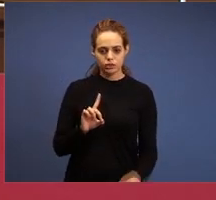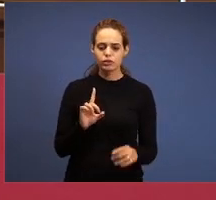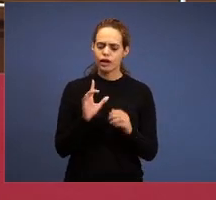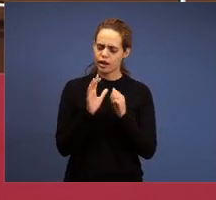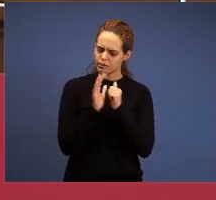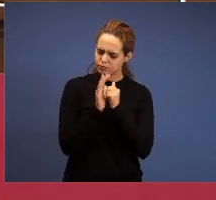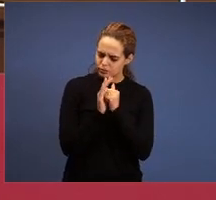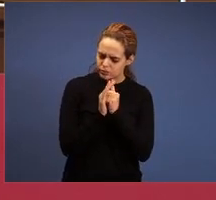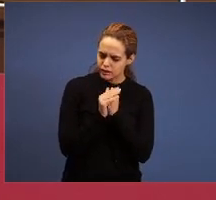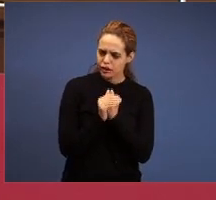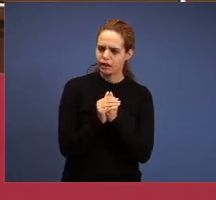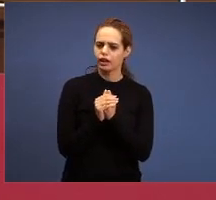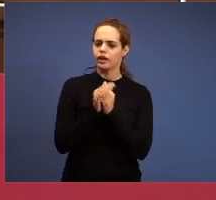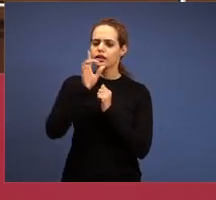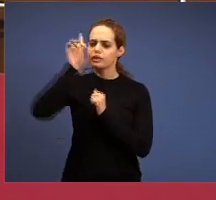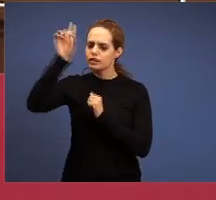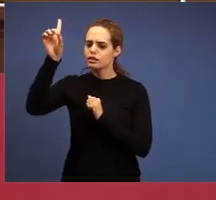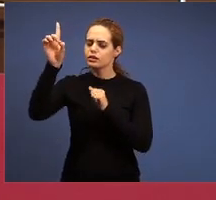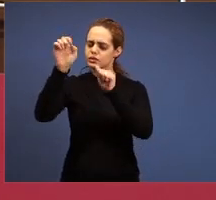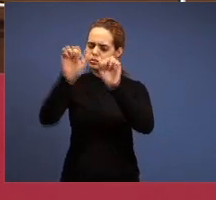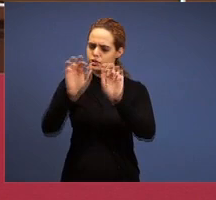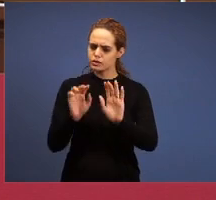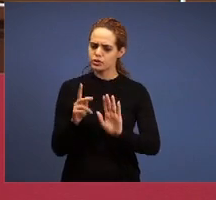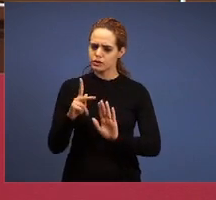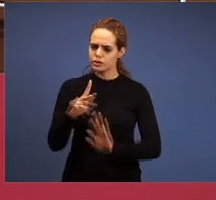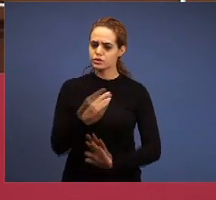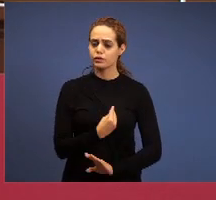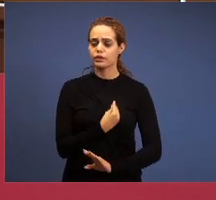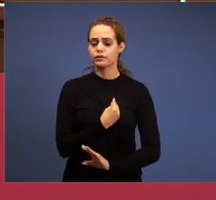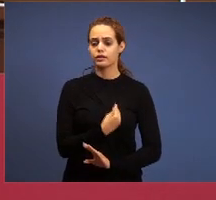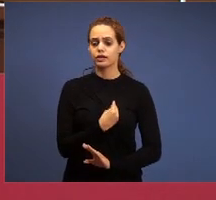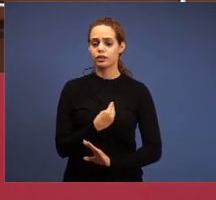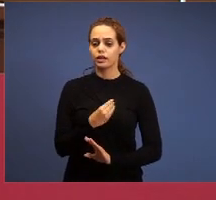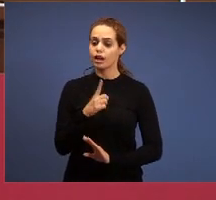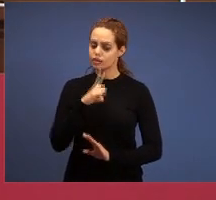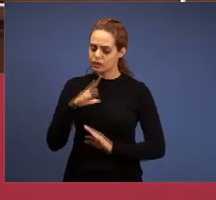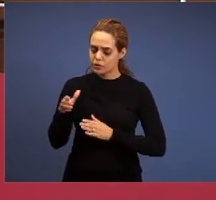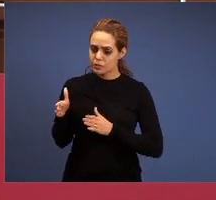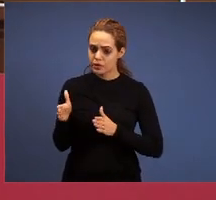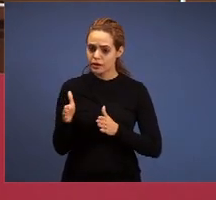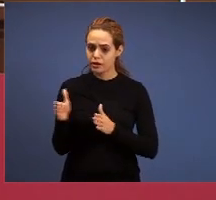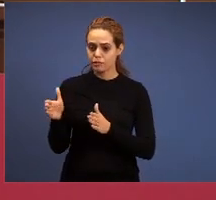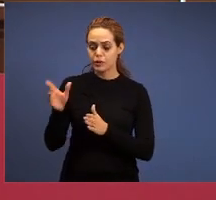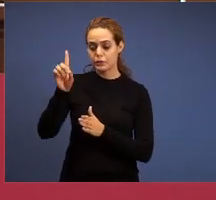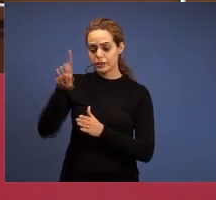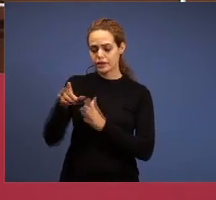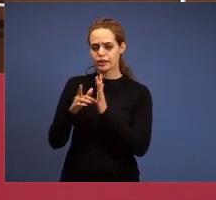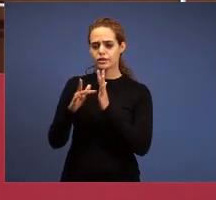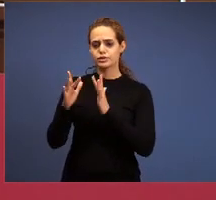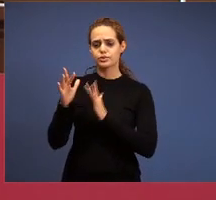it's the way, walk in it, you'll walk in the doctrine, I'm getting a little bit here,